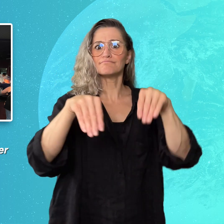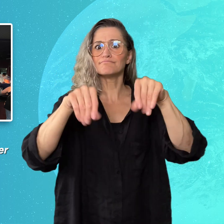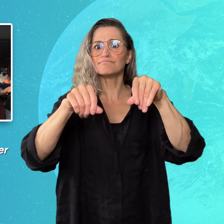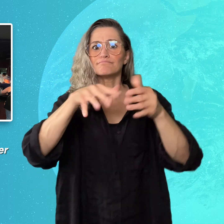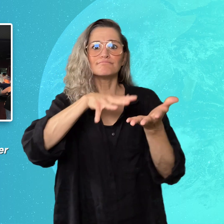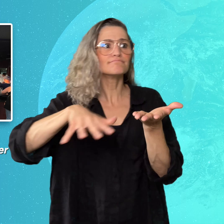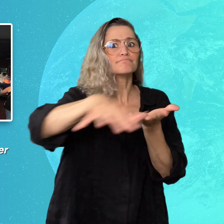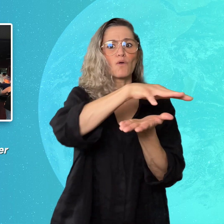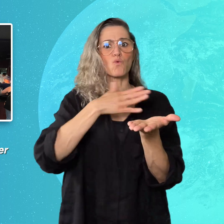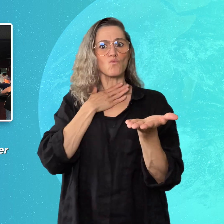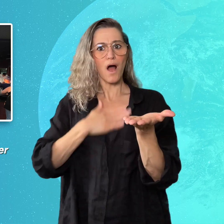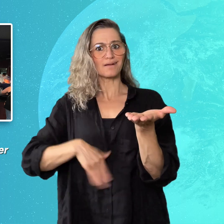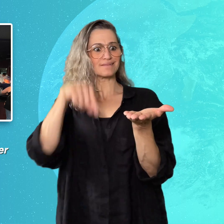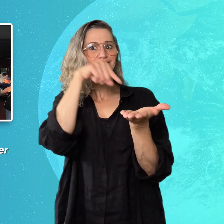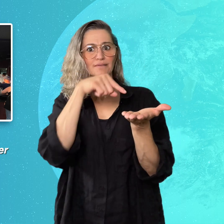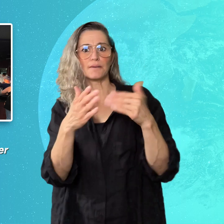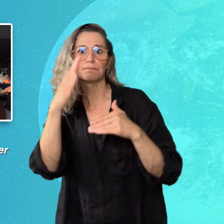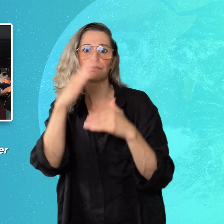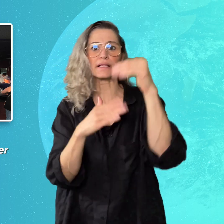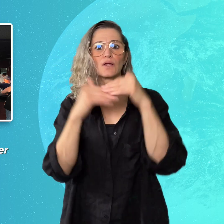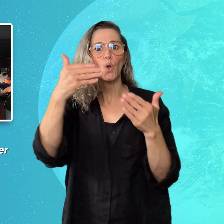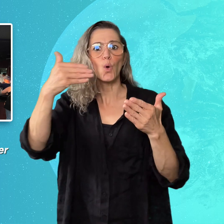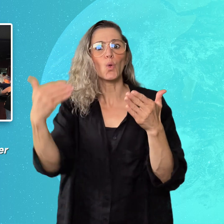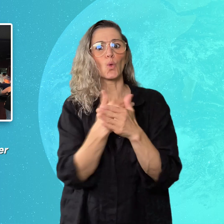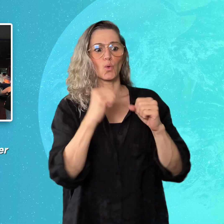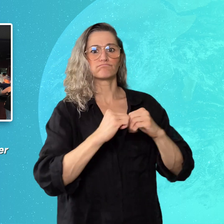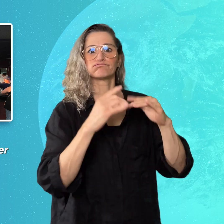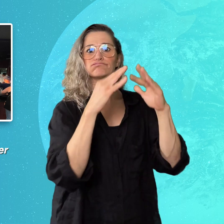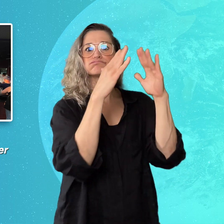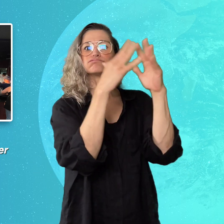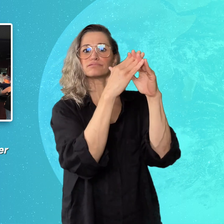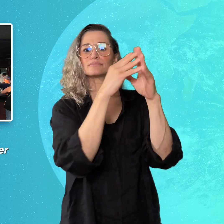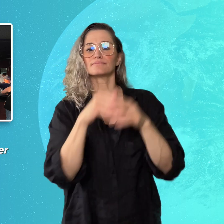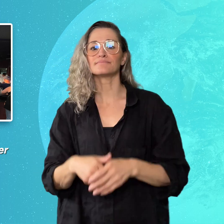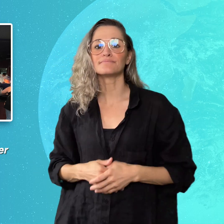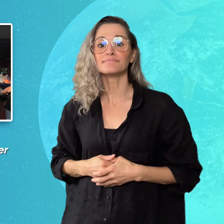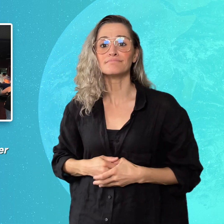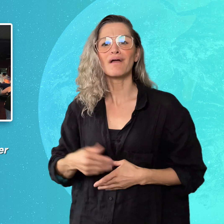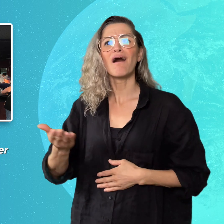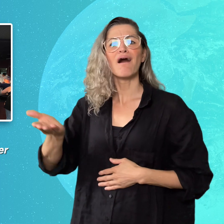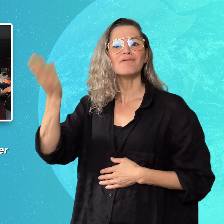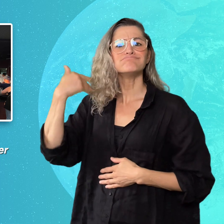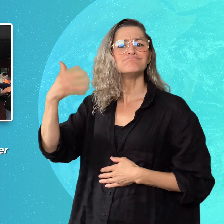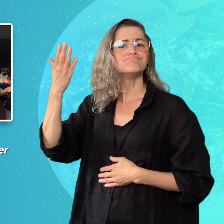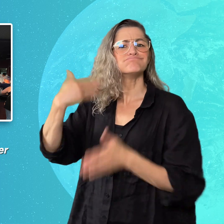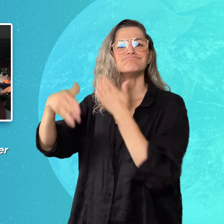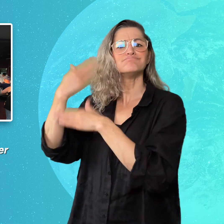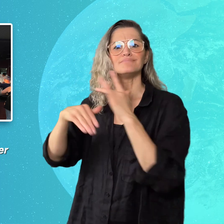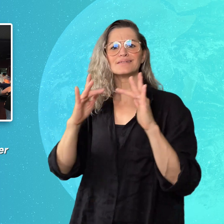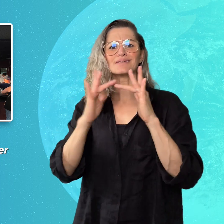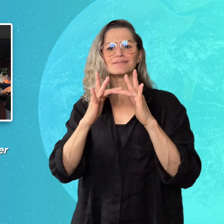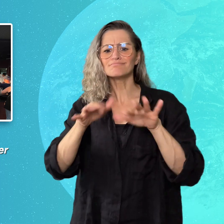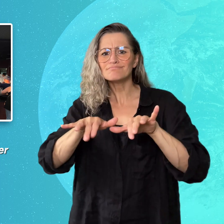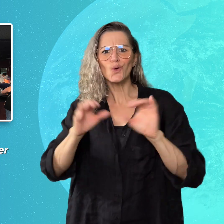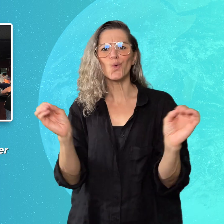use the site to build a new one. In the pre-Internet era,